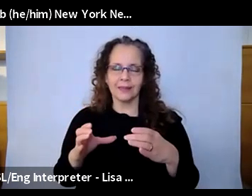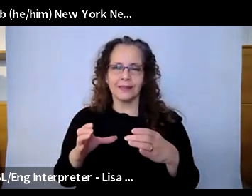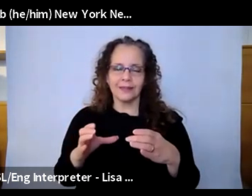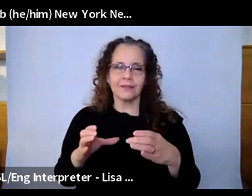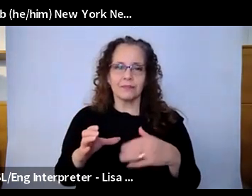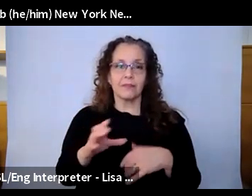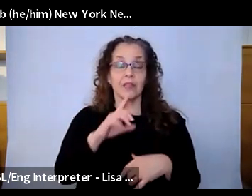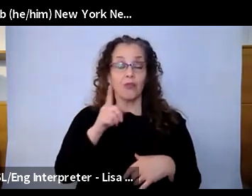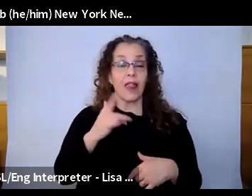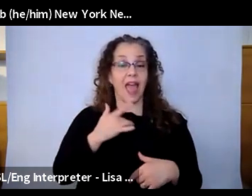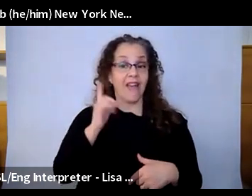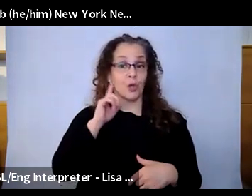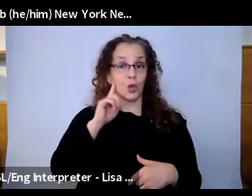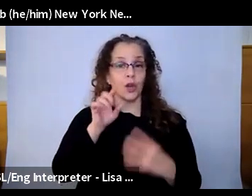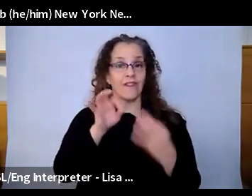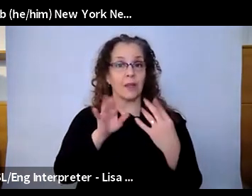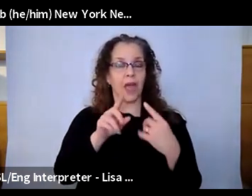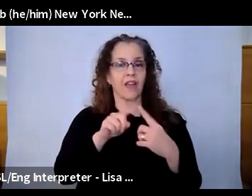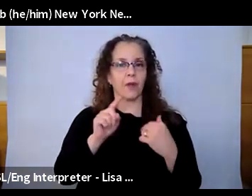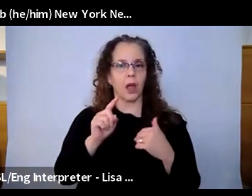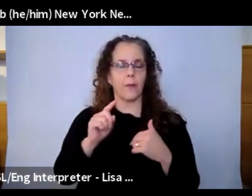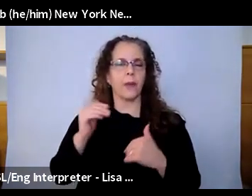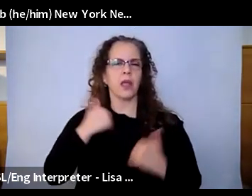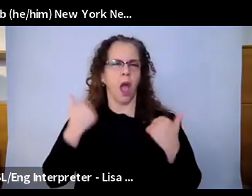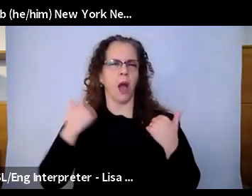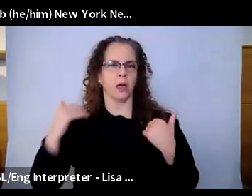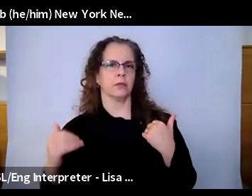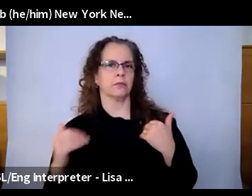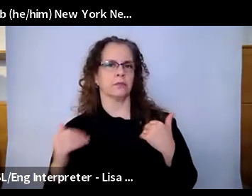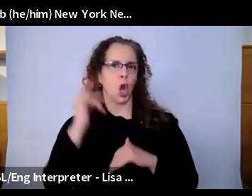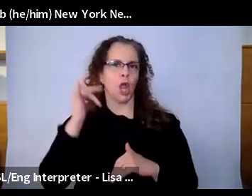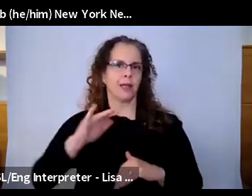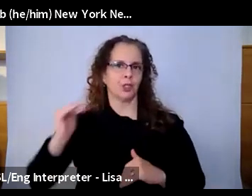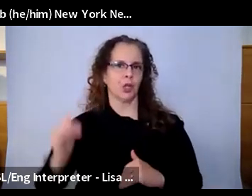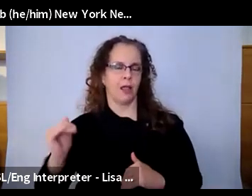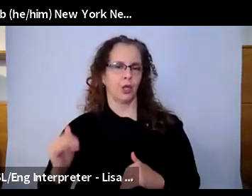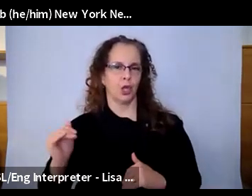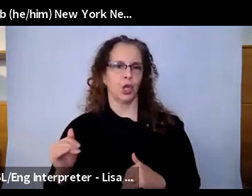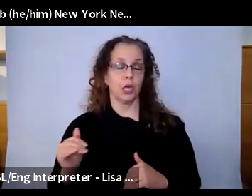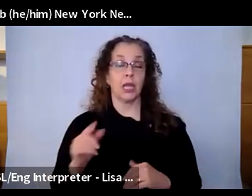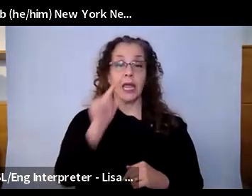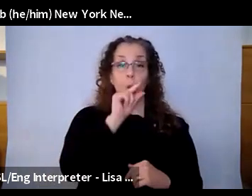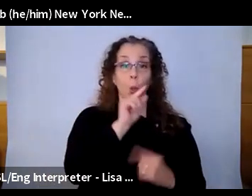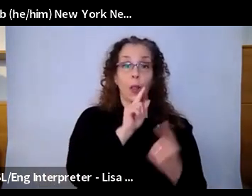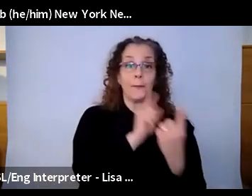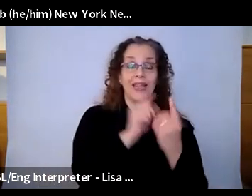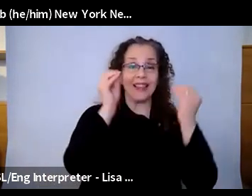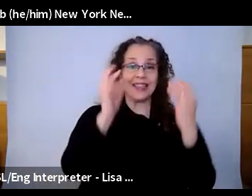childhood people say that in Google Meet, the teacher can't end the session. So the teacher can leave, but the kids might